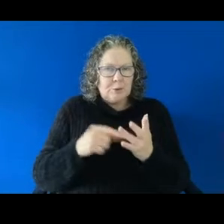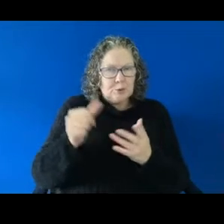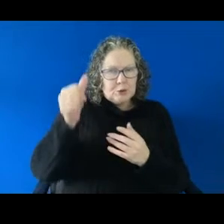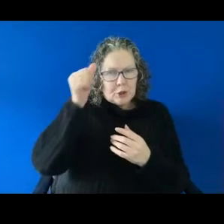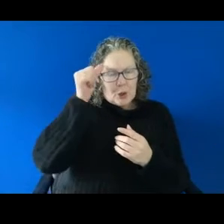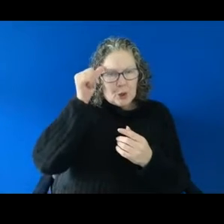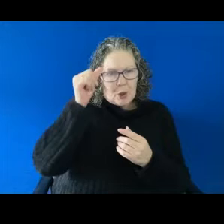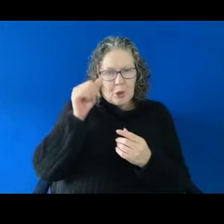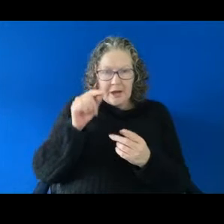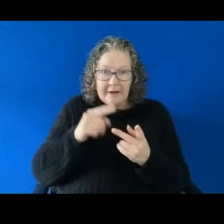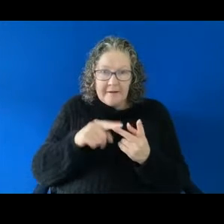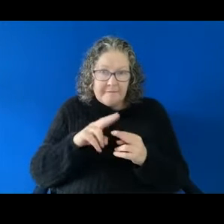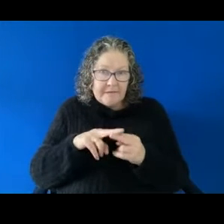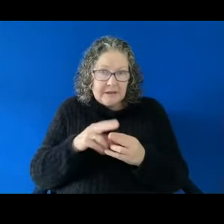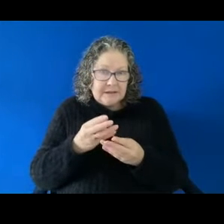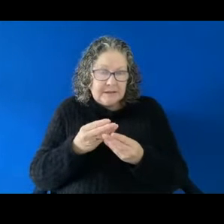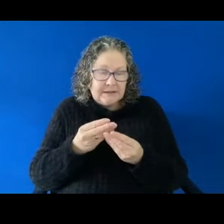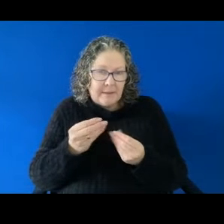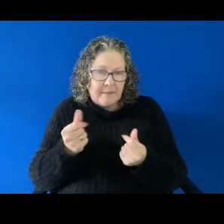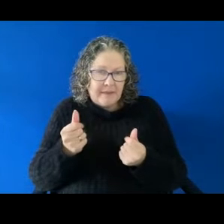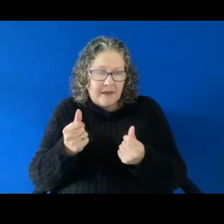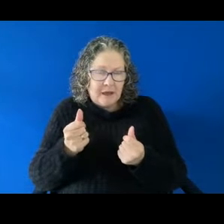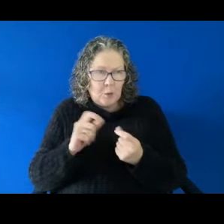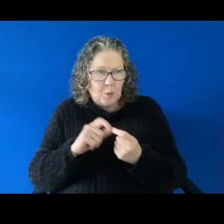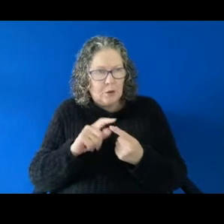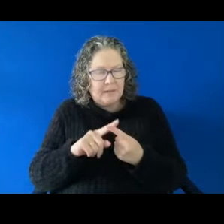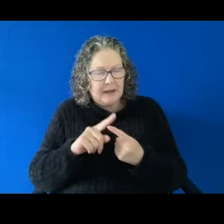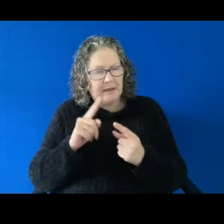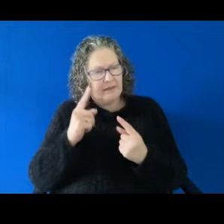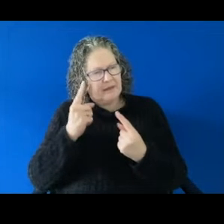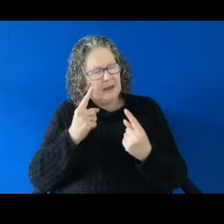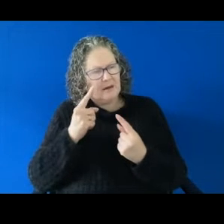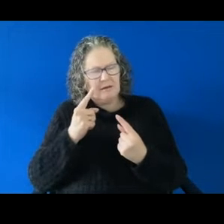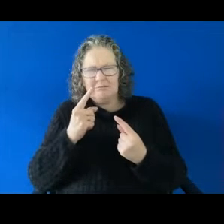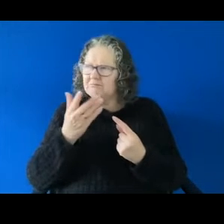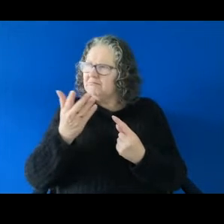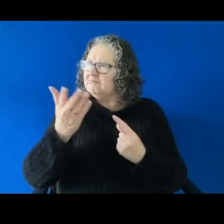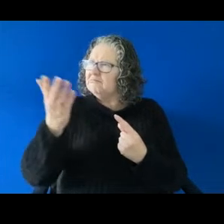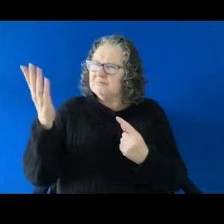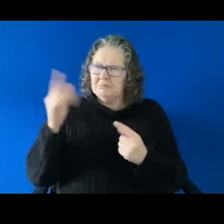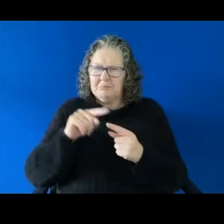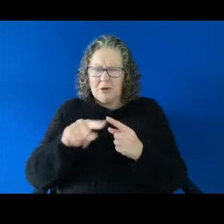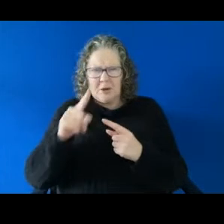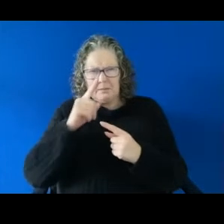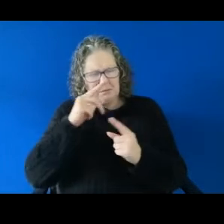something might be considered a reasonable person might anticipate the possibility